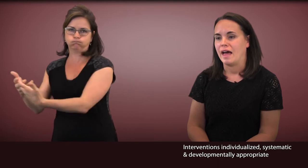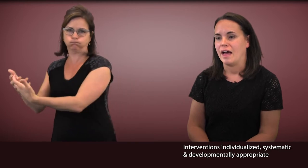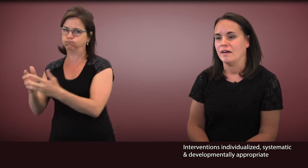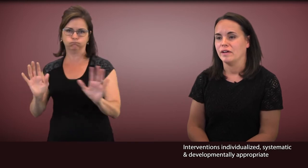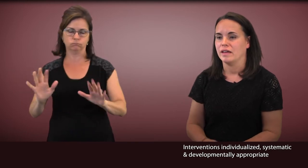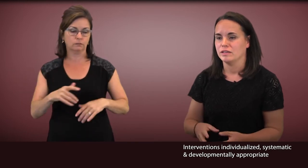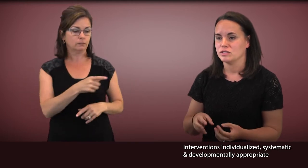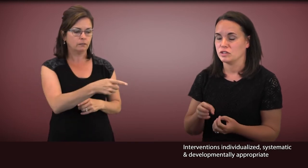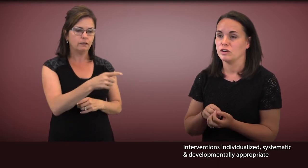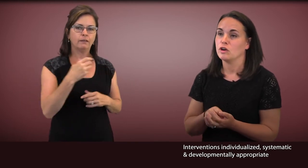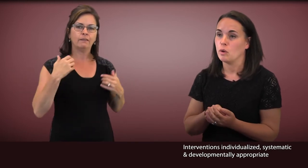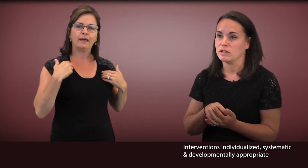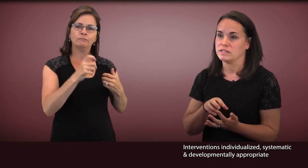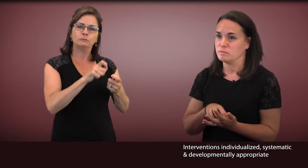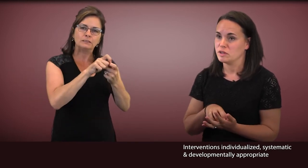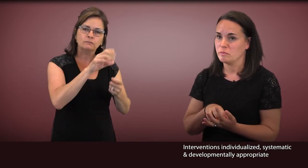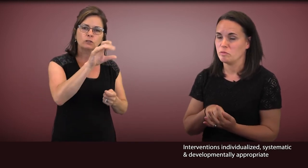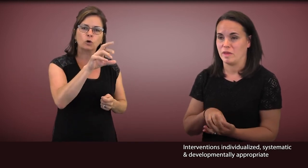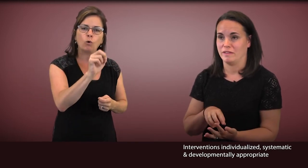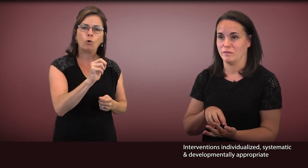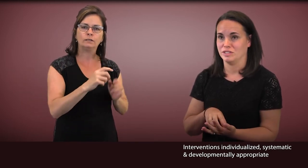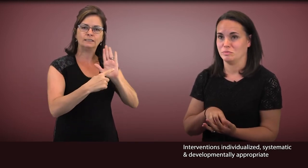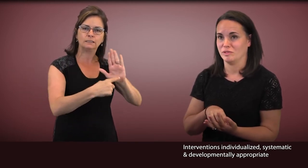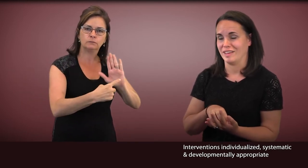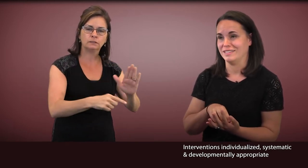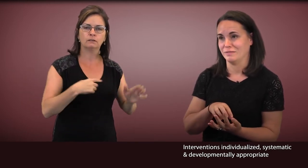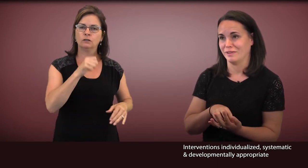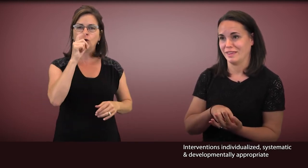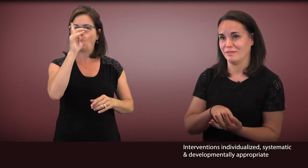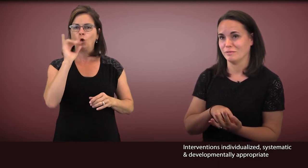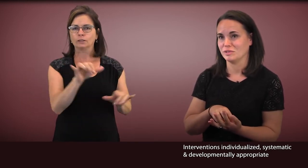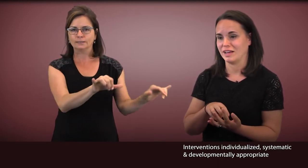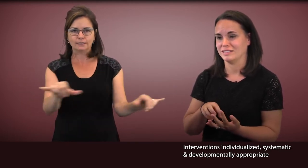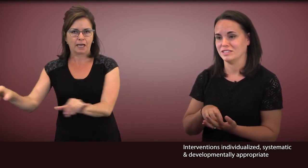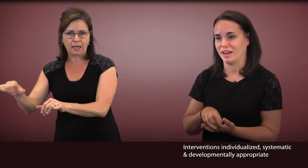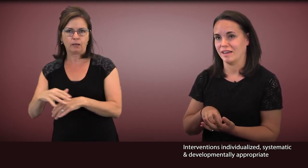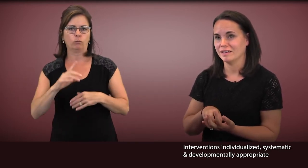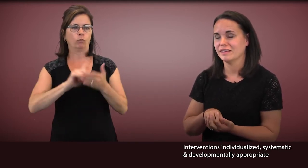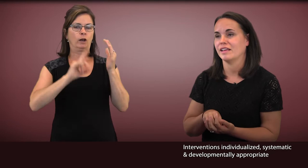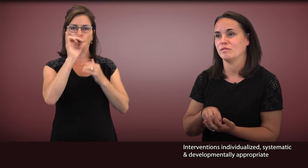have certain core symptoms, many of which present differently from child to child,